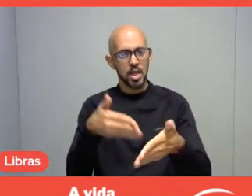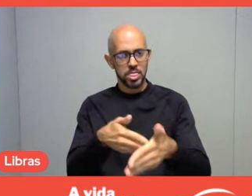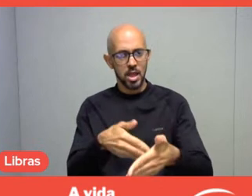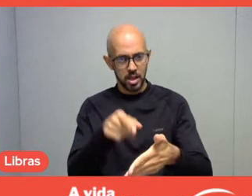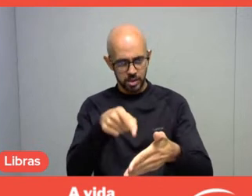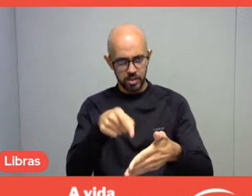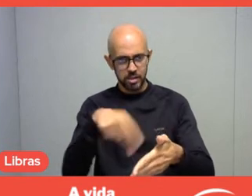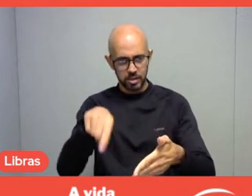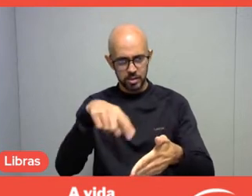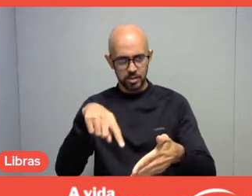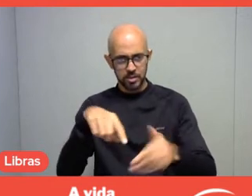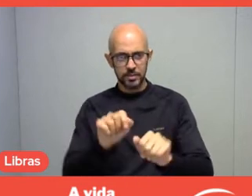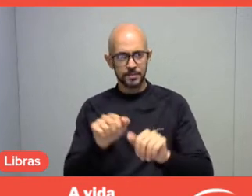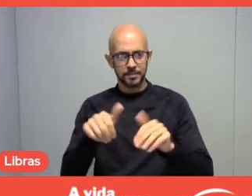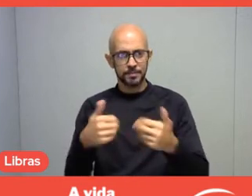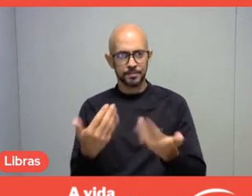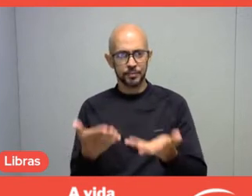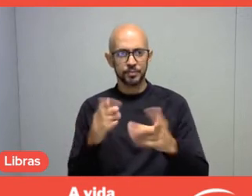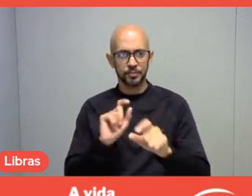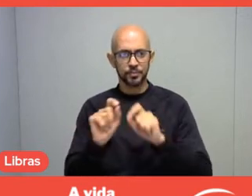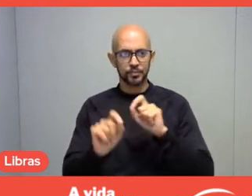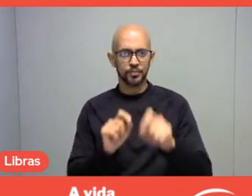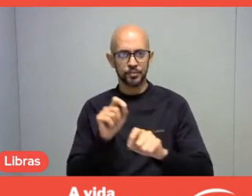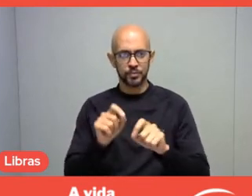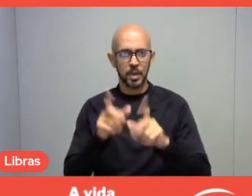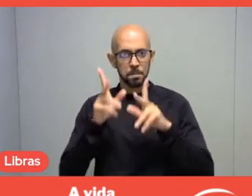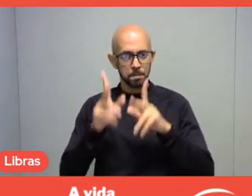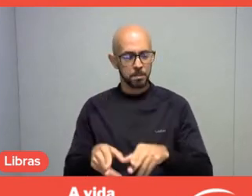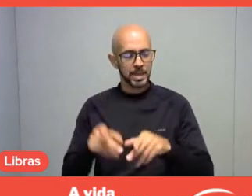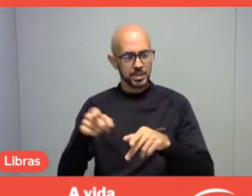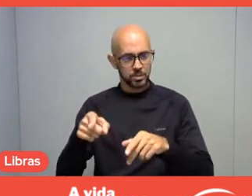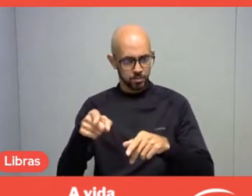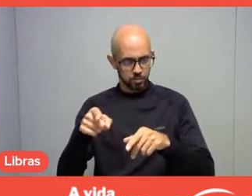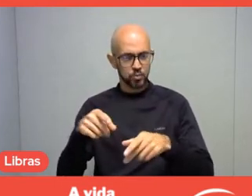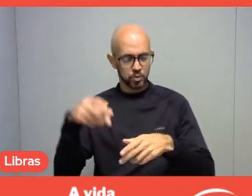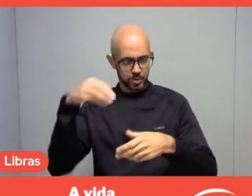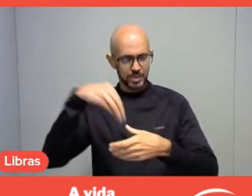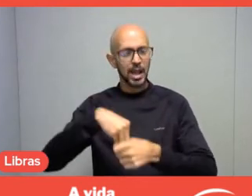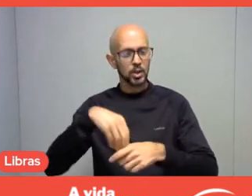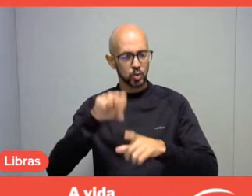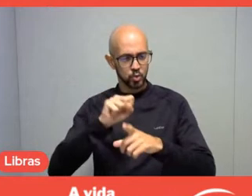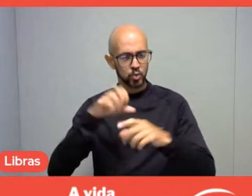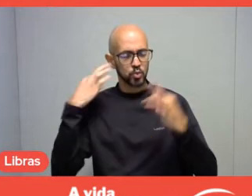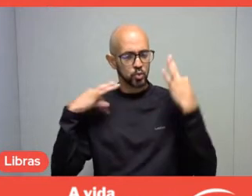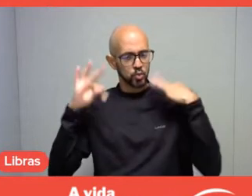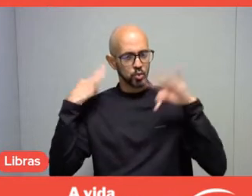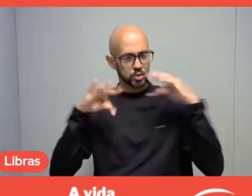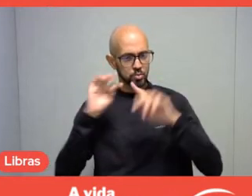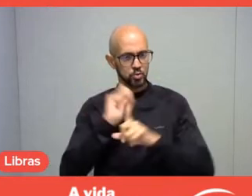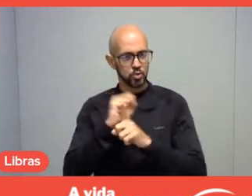And still within social tourism, one of the guiding principles